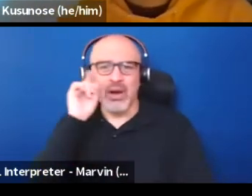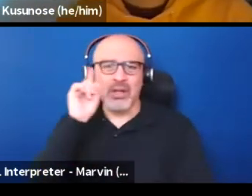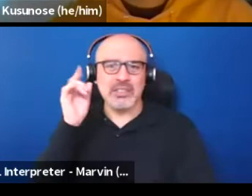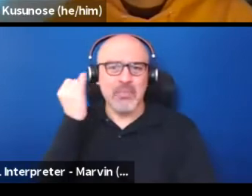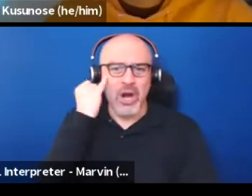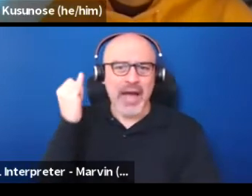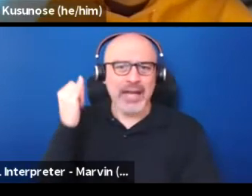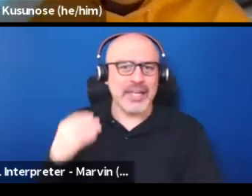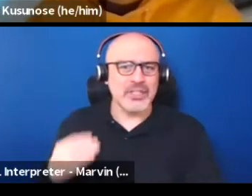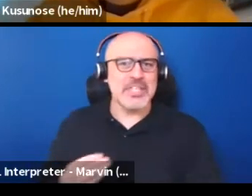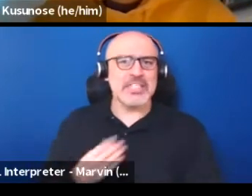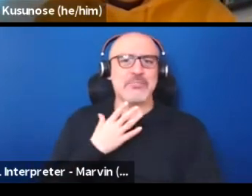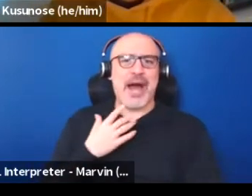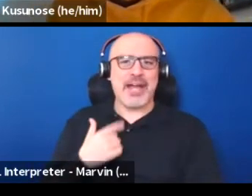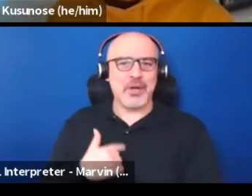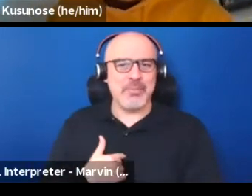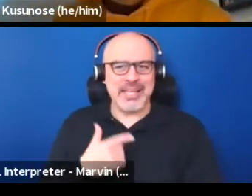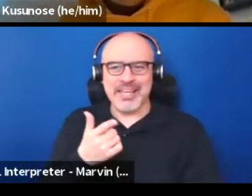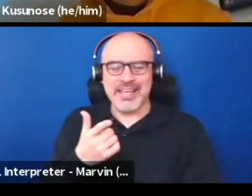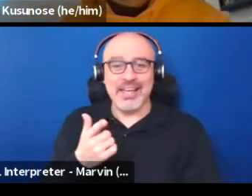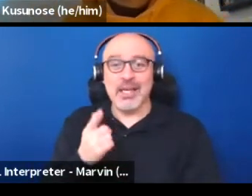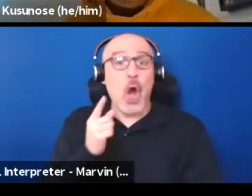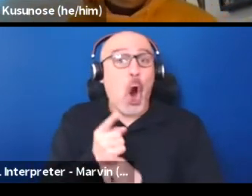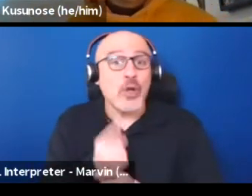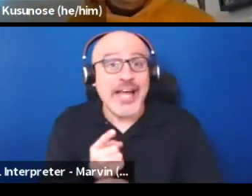It's like, that's right. I was supposed to say something.